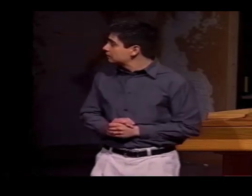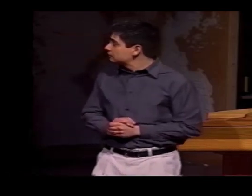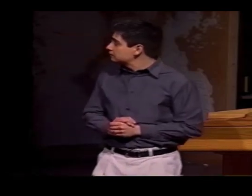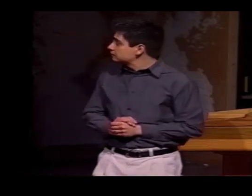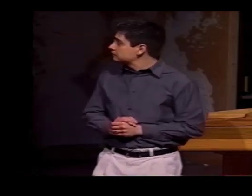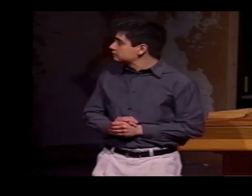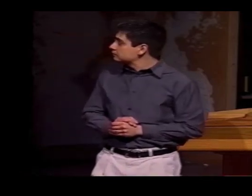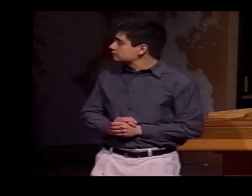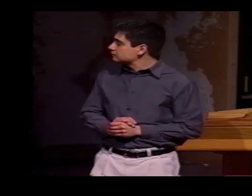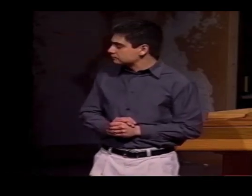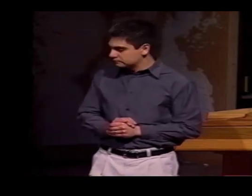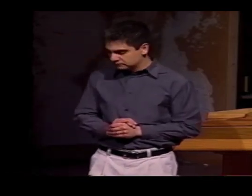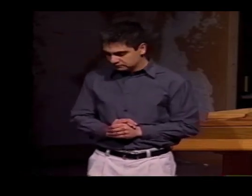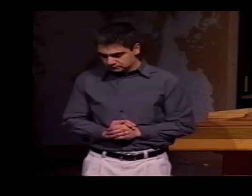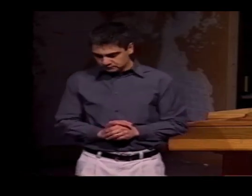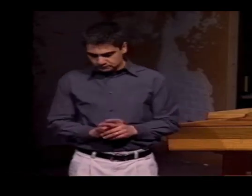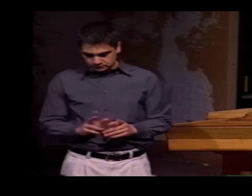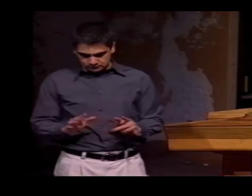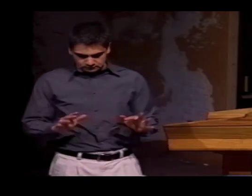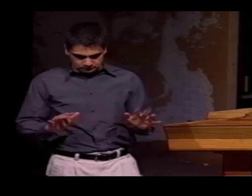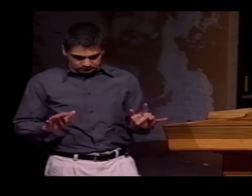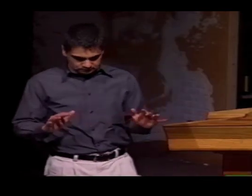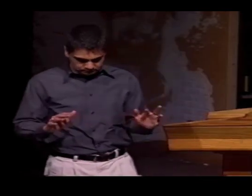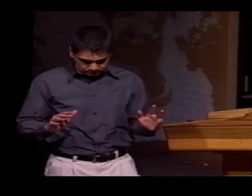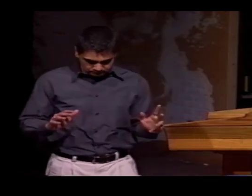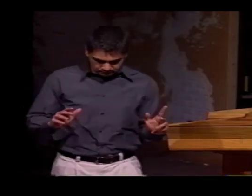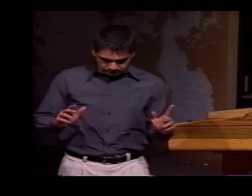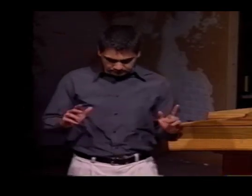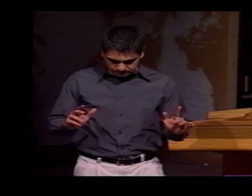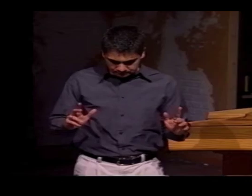AND WANT TO TALK ABOUT ANOTHER INTERESTING FACTOR.